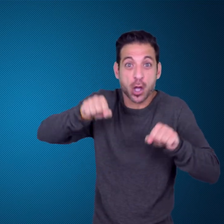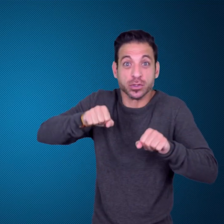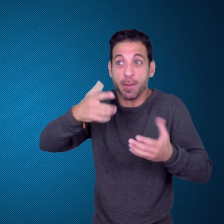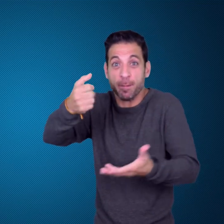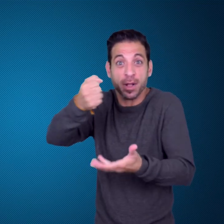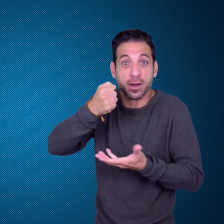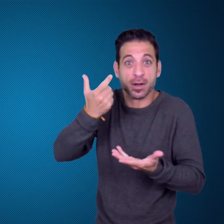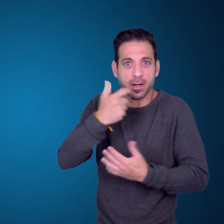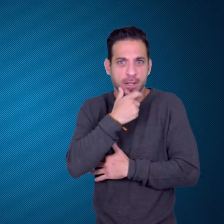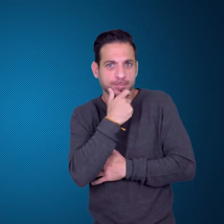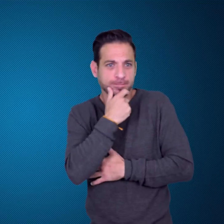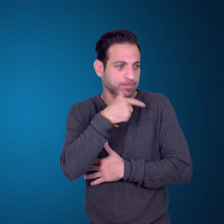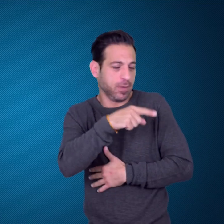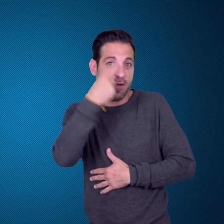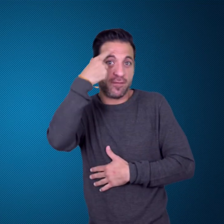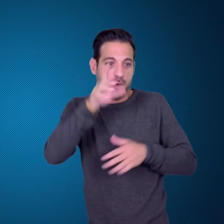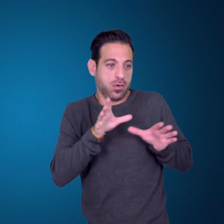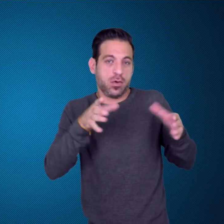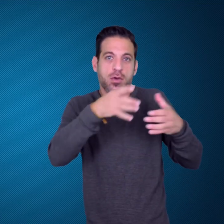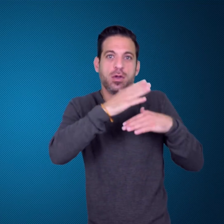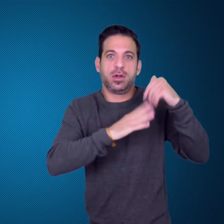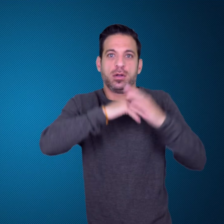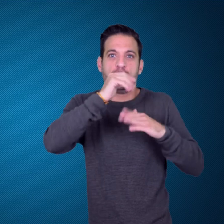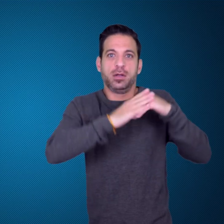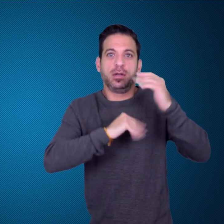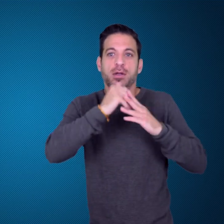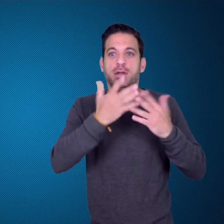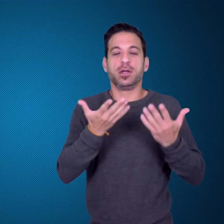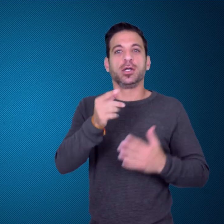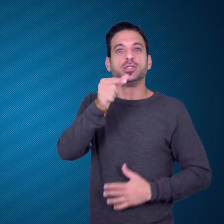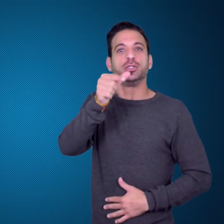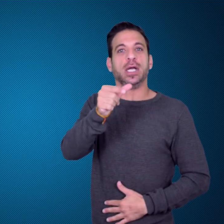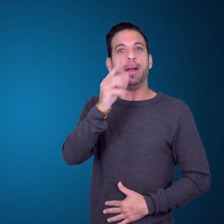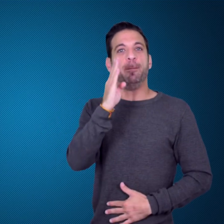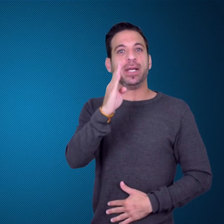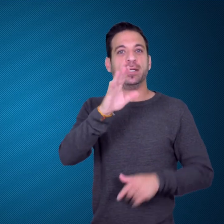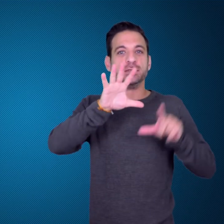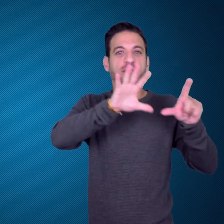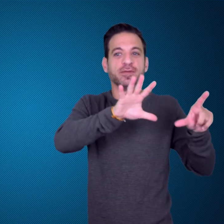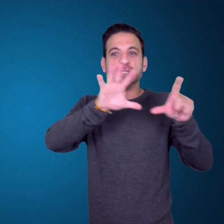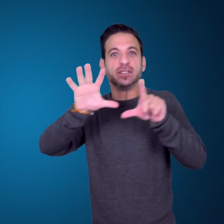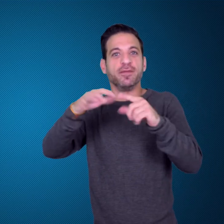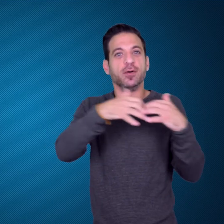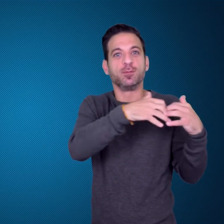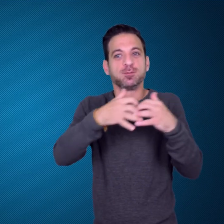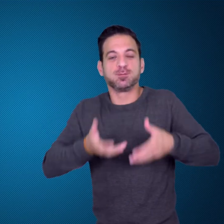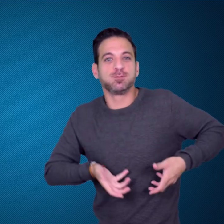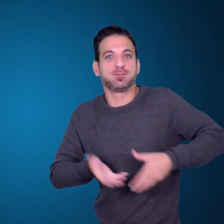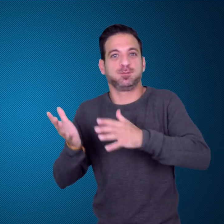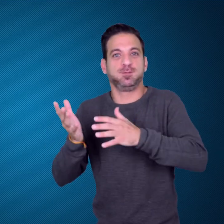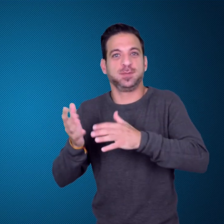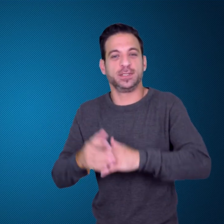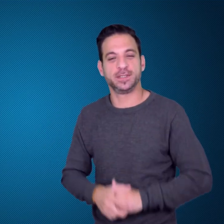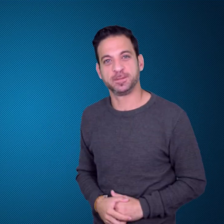are exploring the option for a Team GB Sevens team.